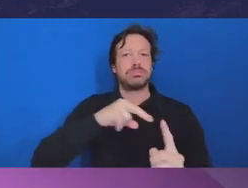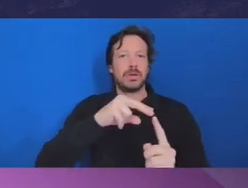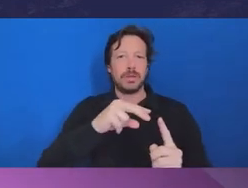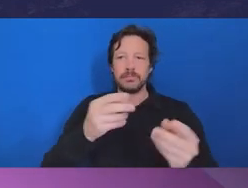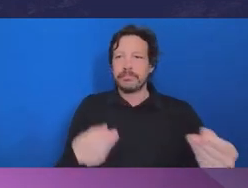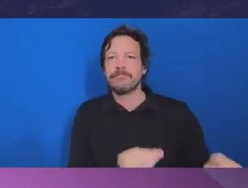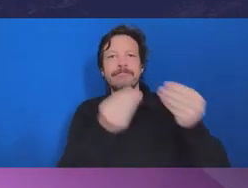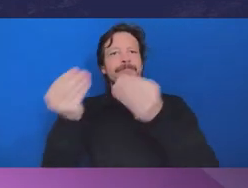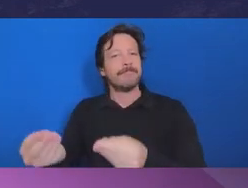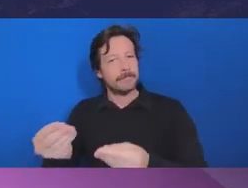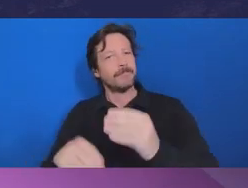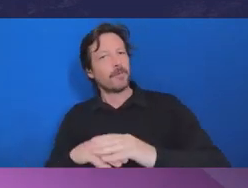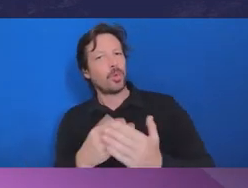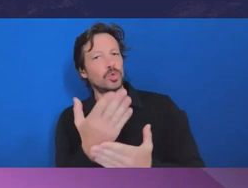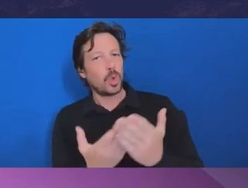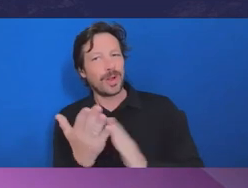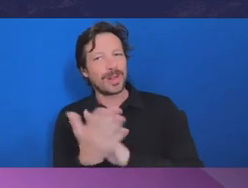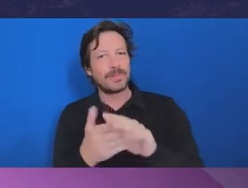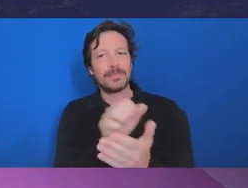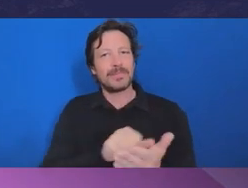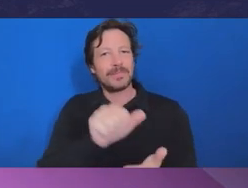So I've seen this over three jurisdictions.